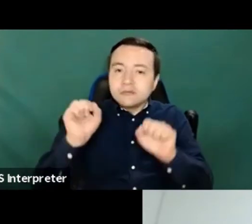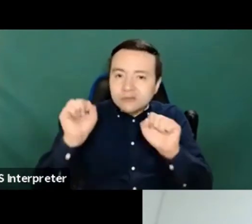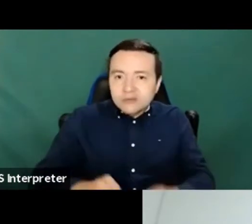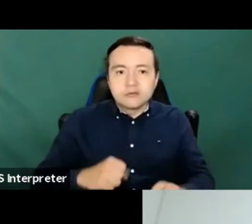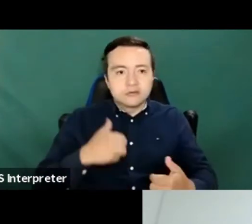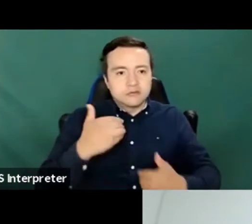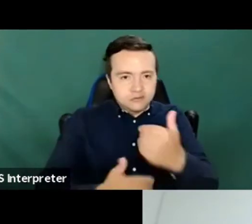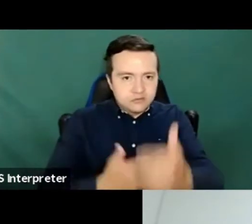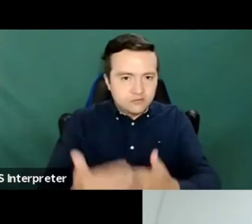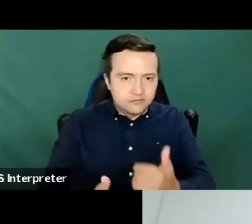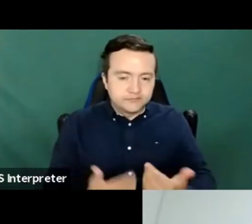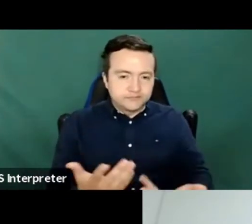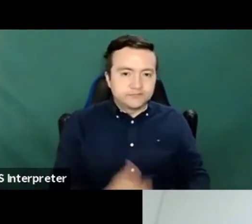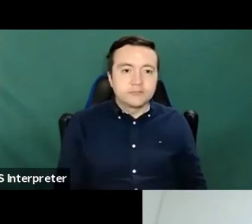things like that.